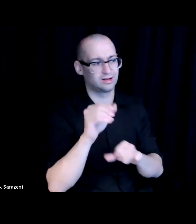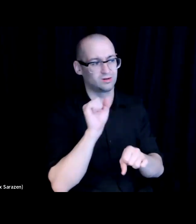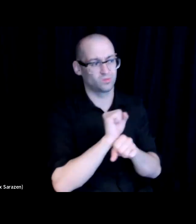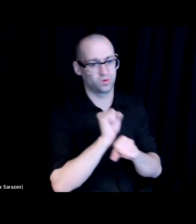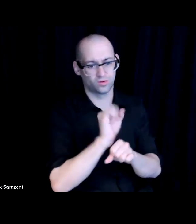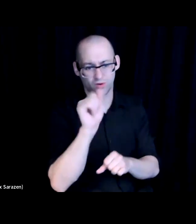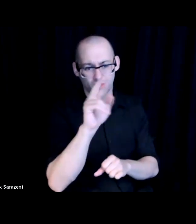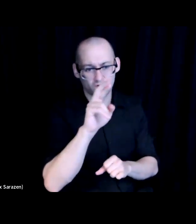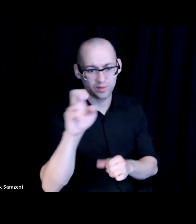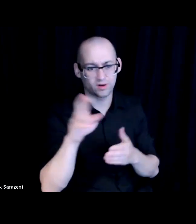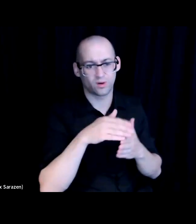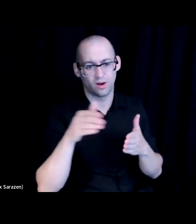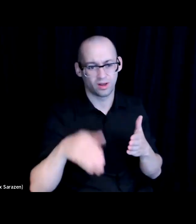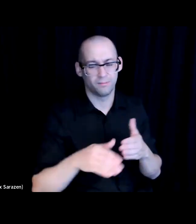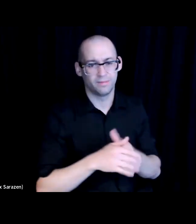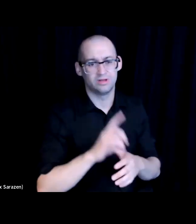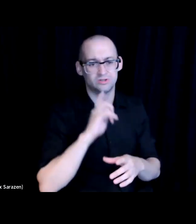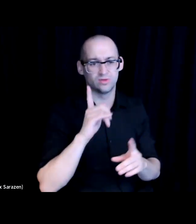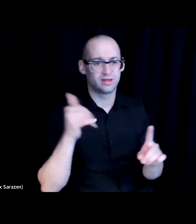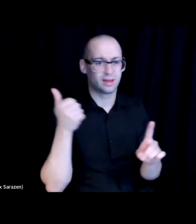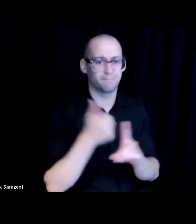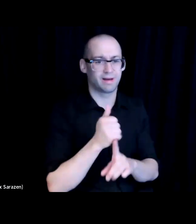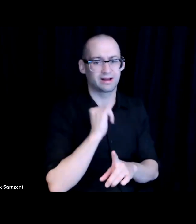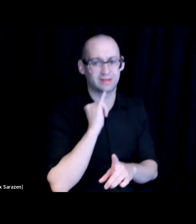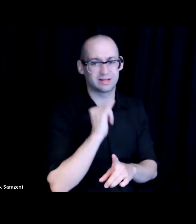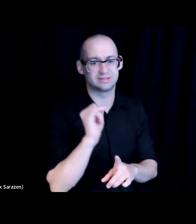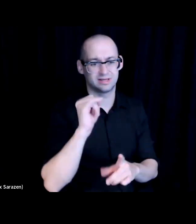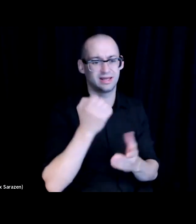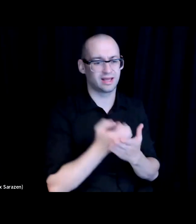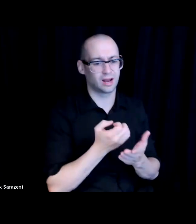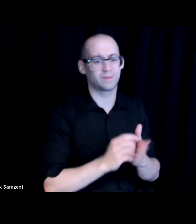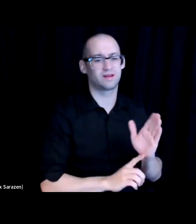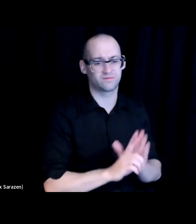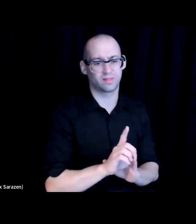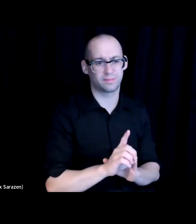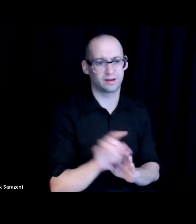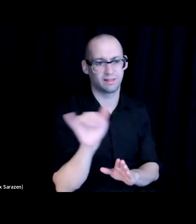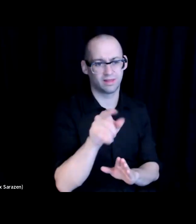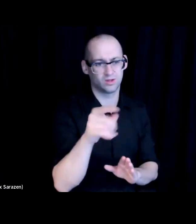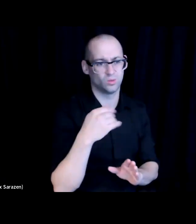So really, the impact we're having is there's economic development like you're having economic